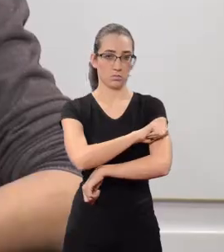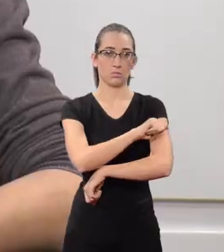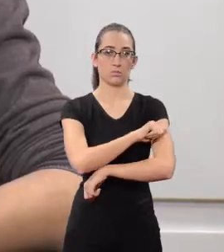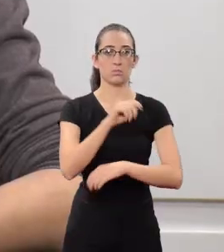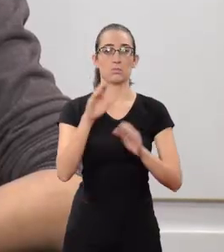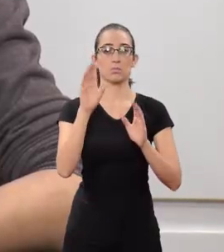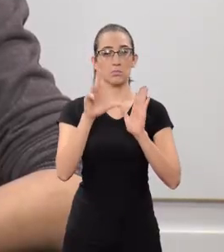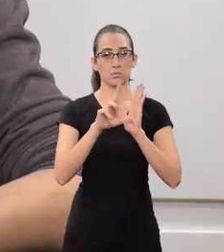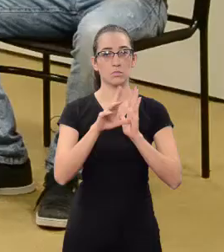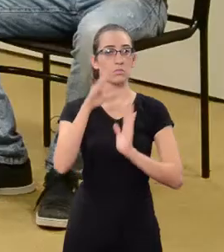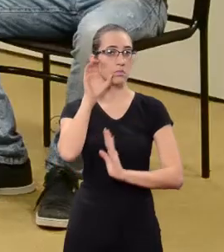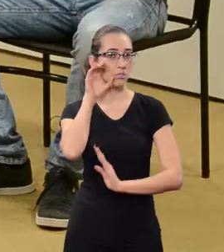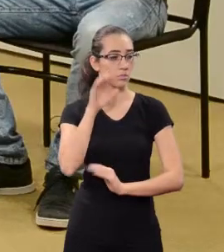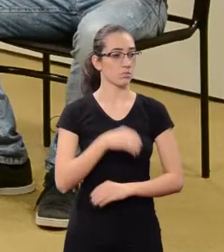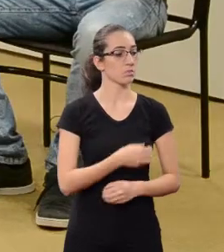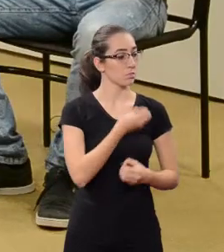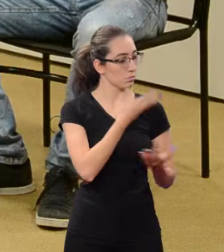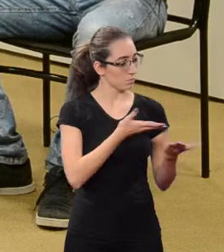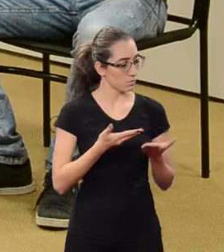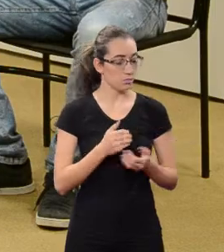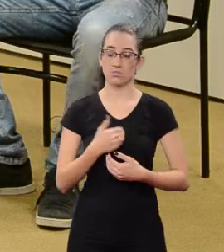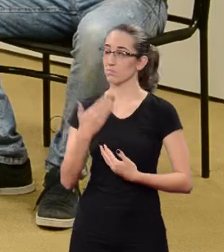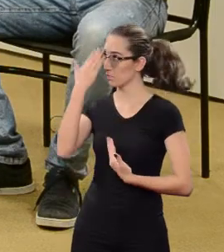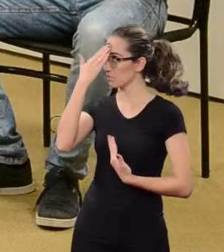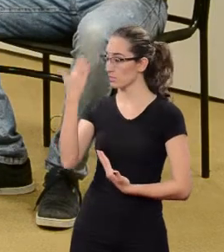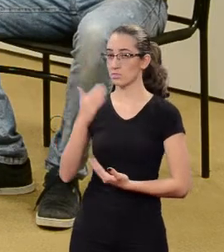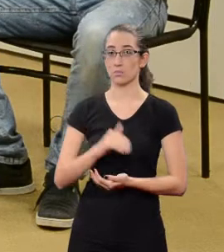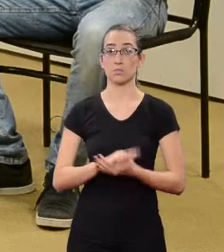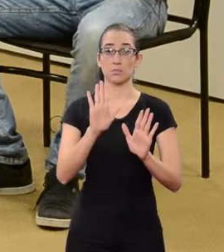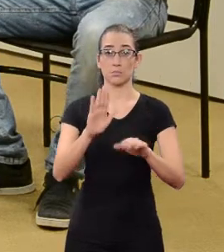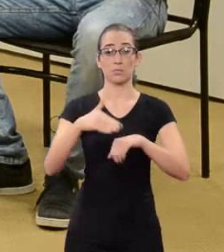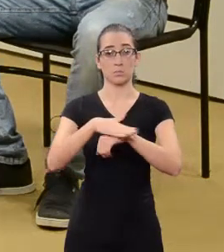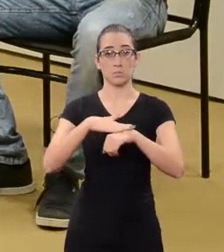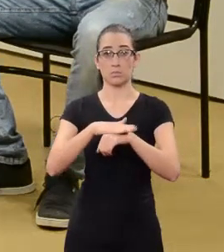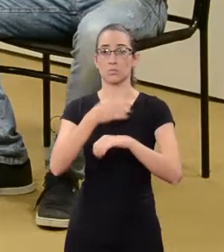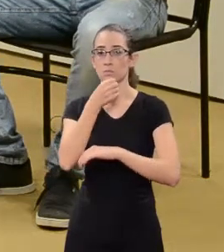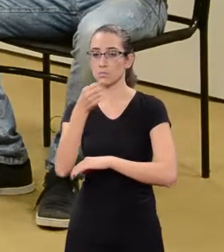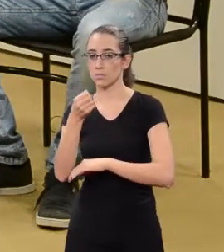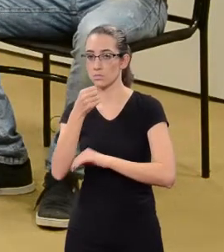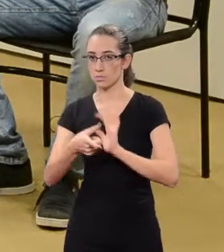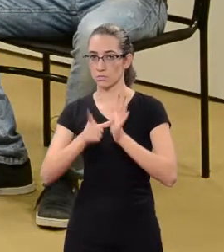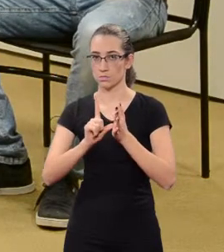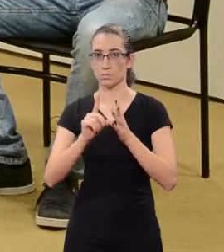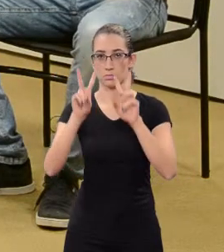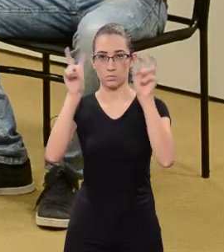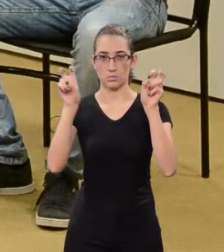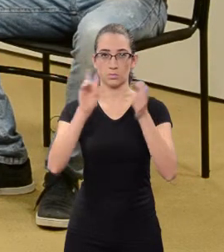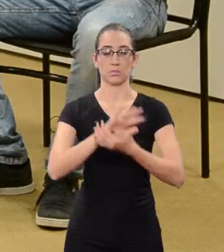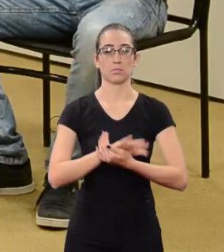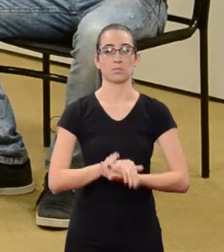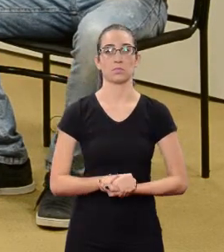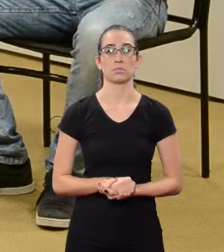Thank you. Before we start, let's see a report on the subject.